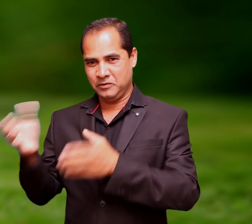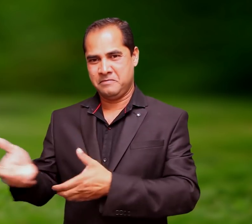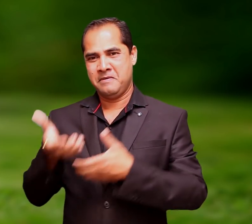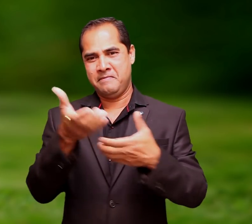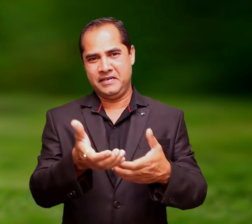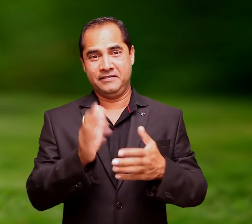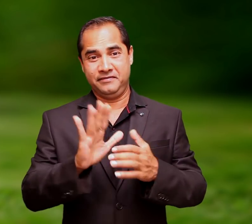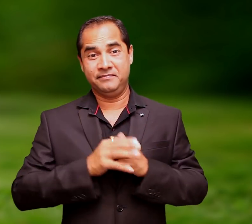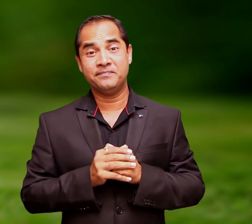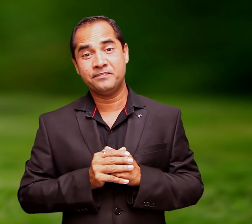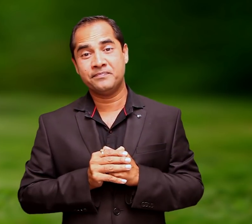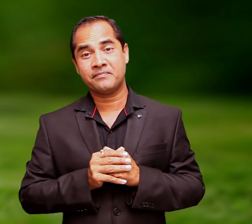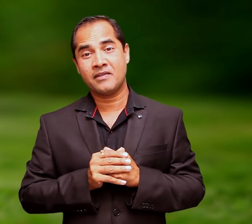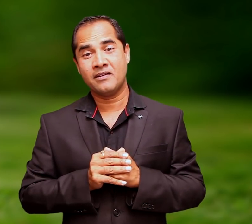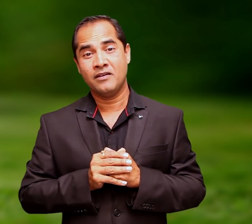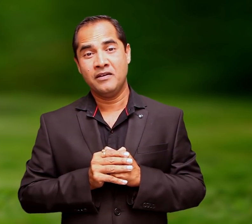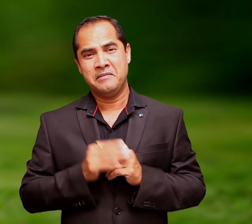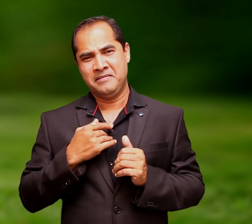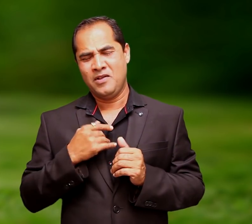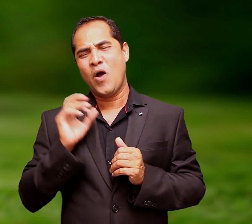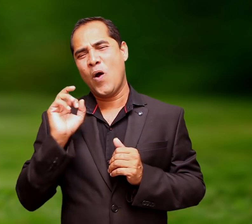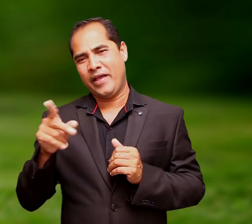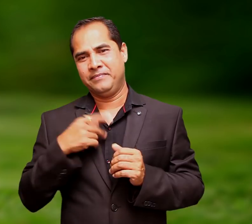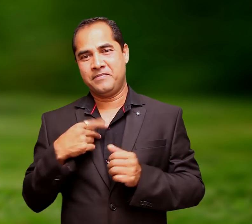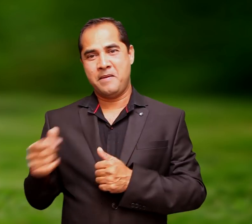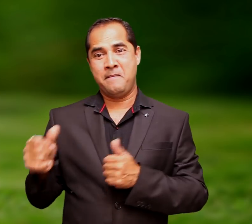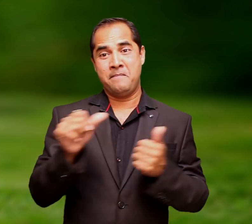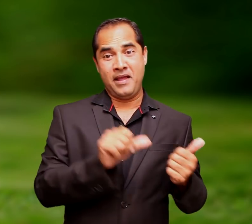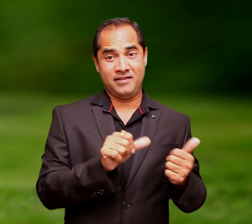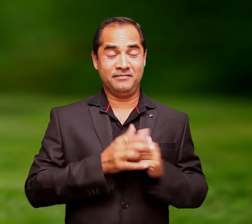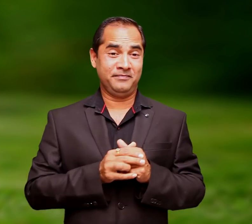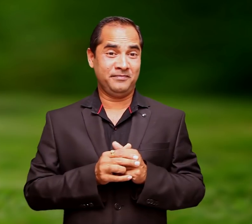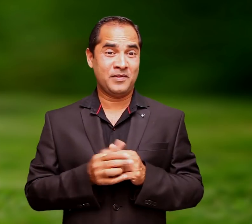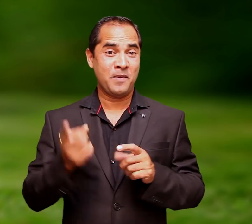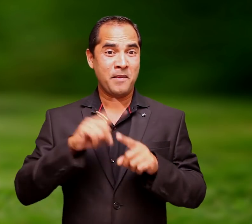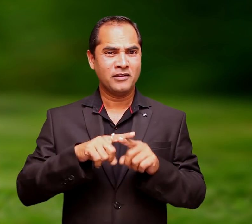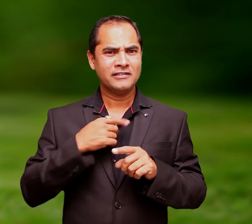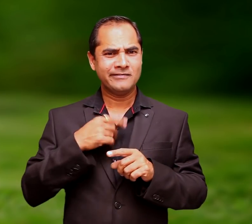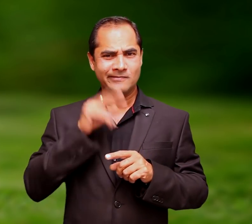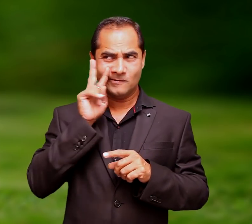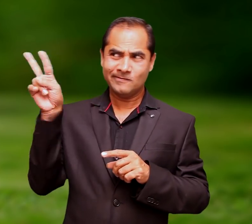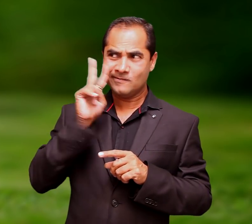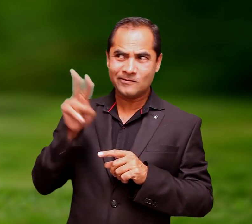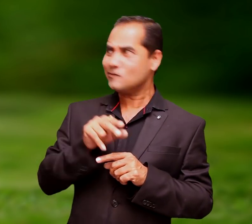will find the animal and bring it to you.' I returned to my seat. I was craning my